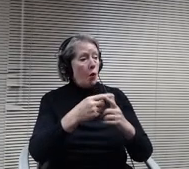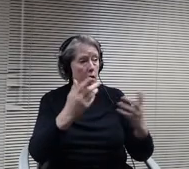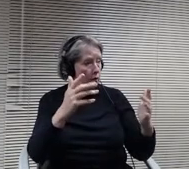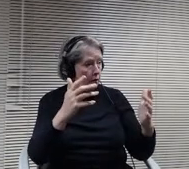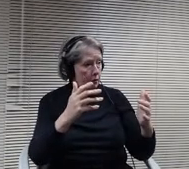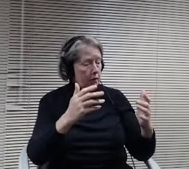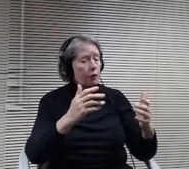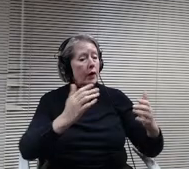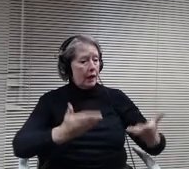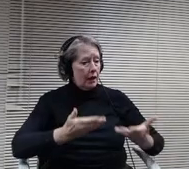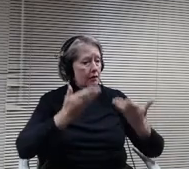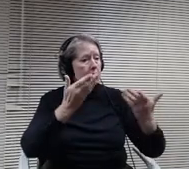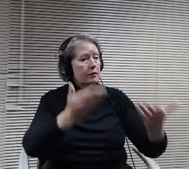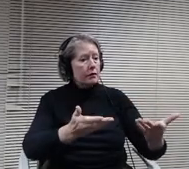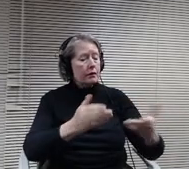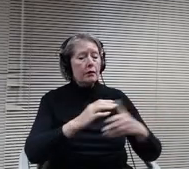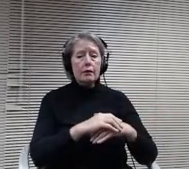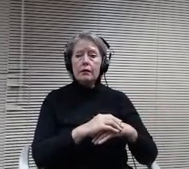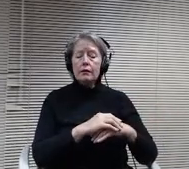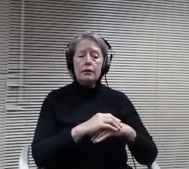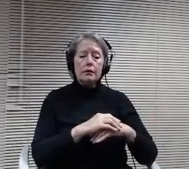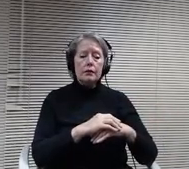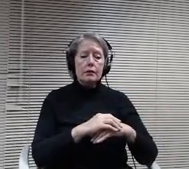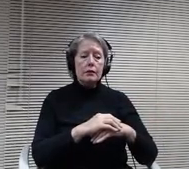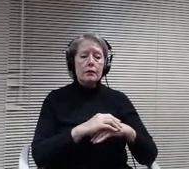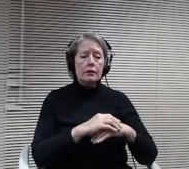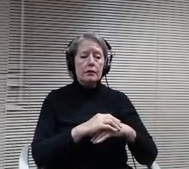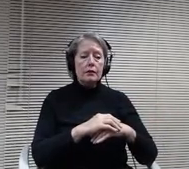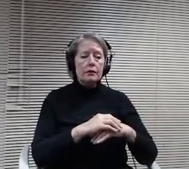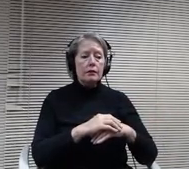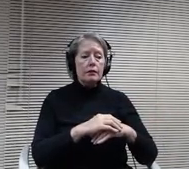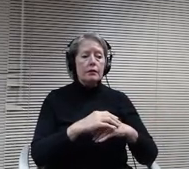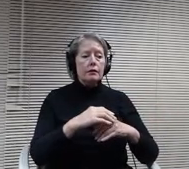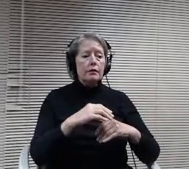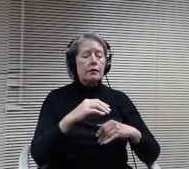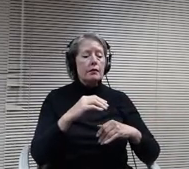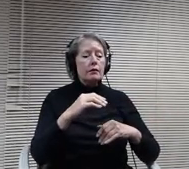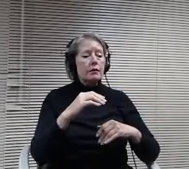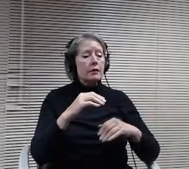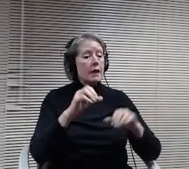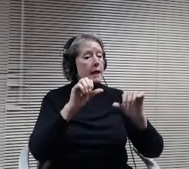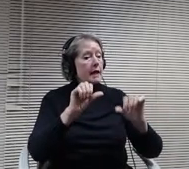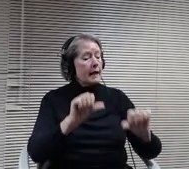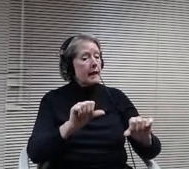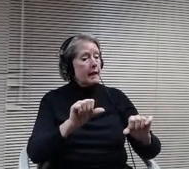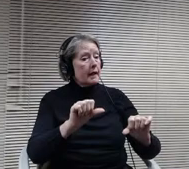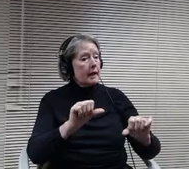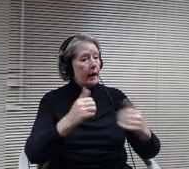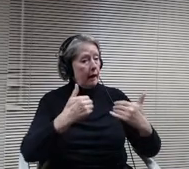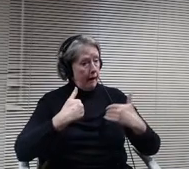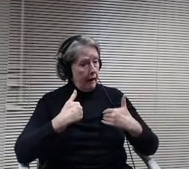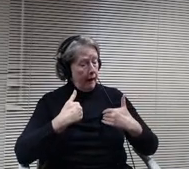So let's do that. So can I have a motion to approve the learning model as presented?